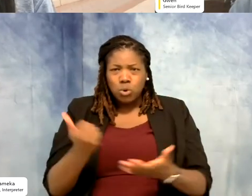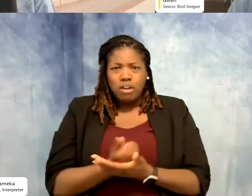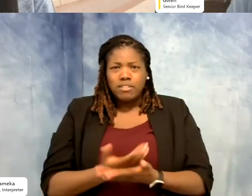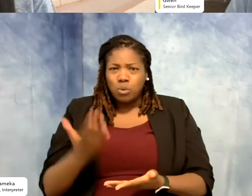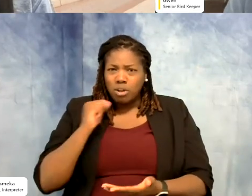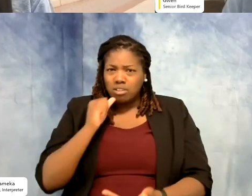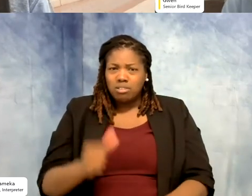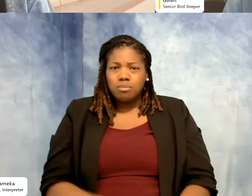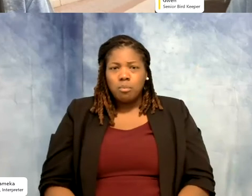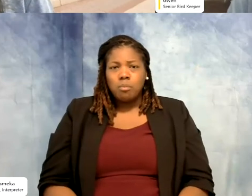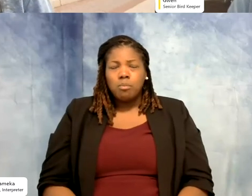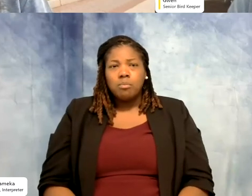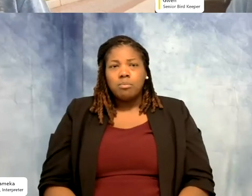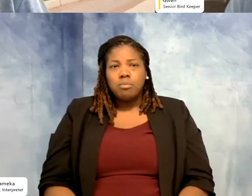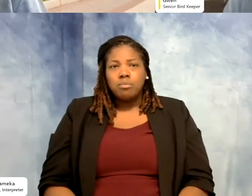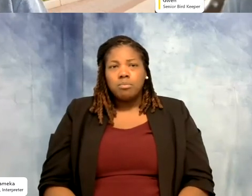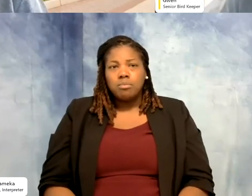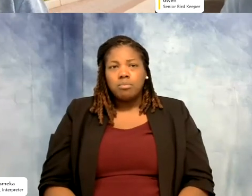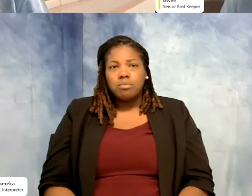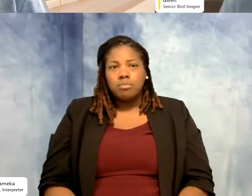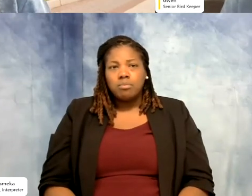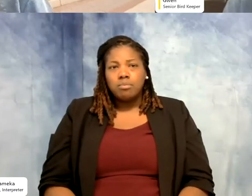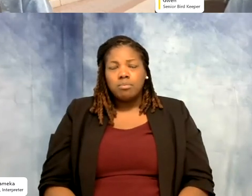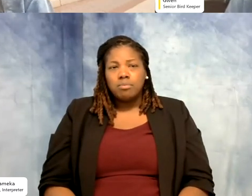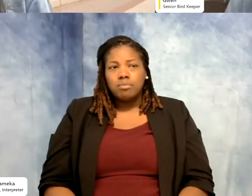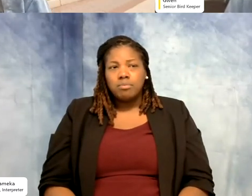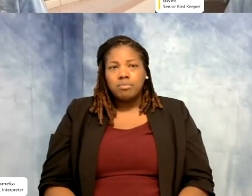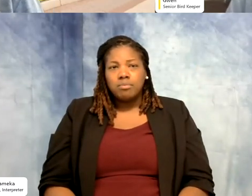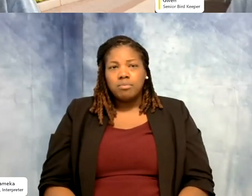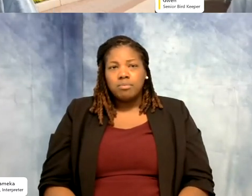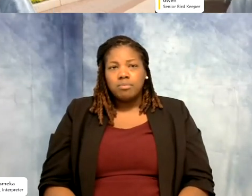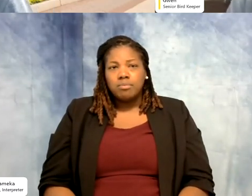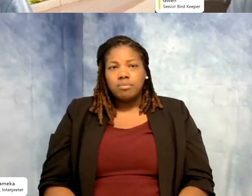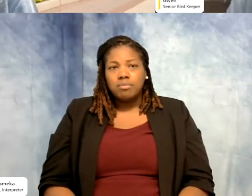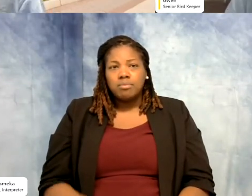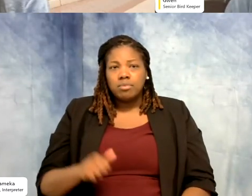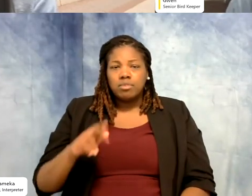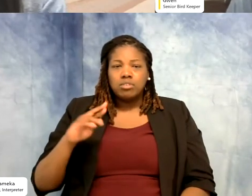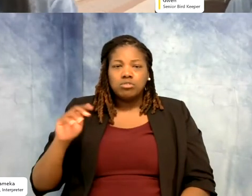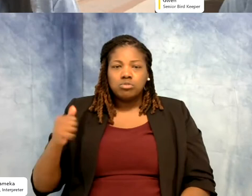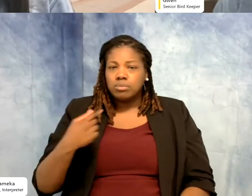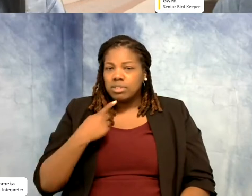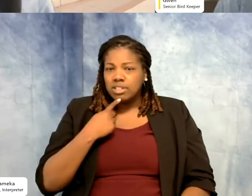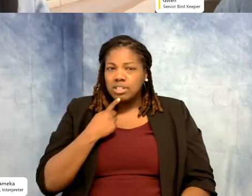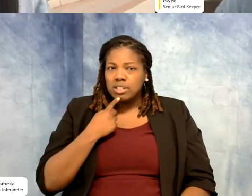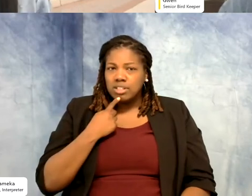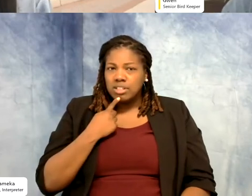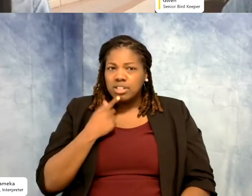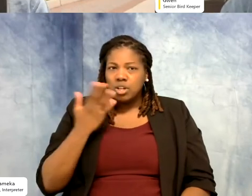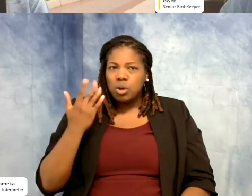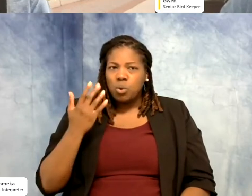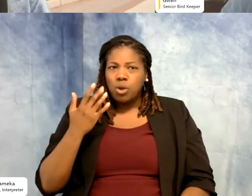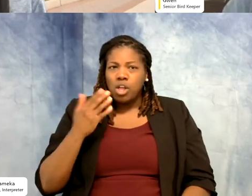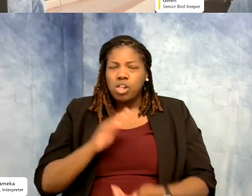Shellie: Love that. Um great. And um Aramis asked, again why you chose to be a zookeeper? You talked about